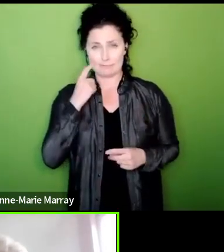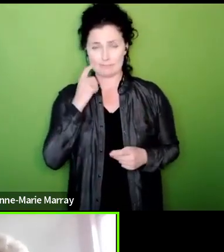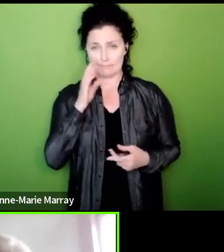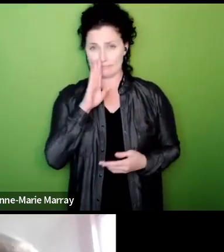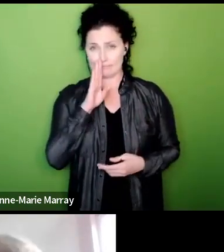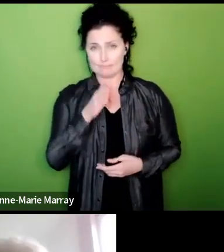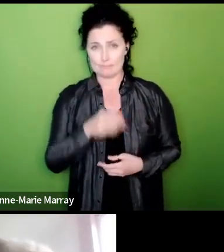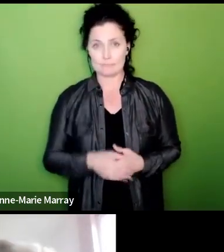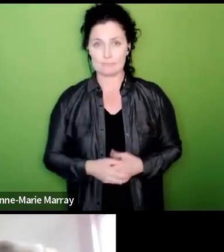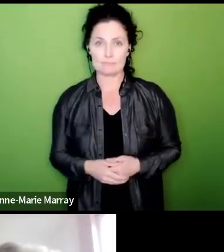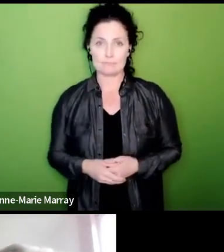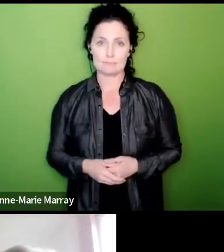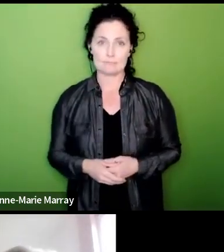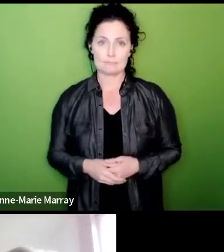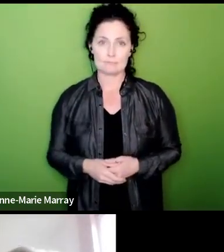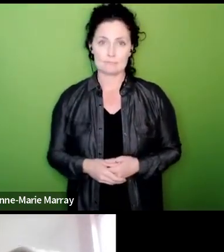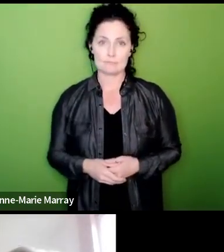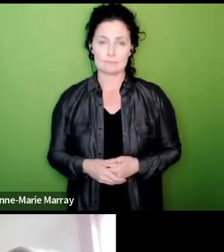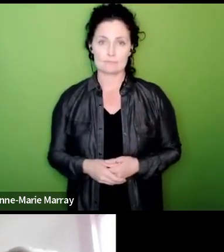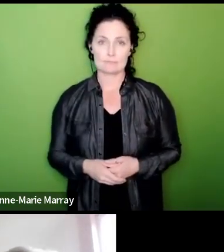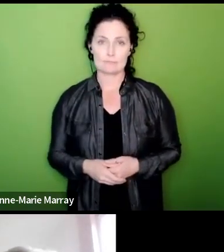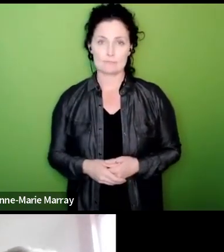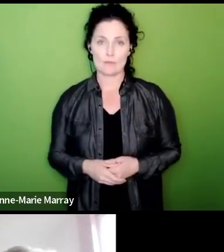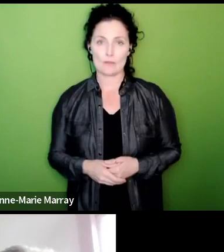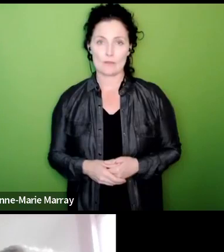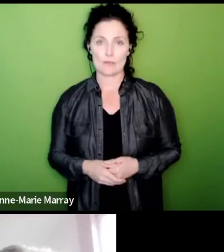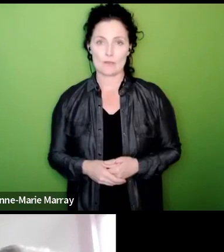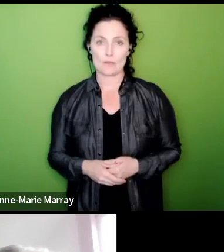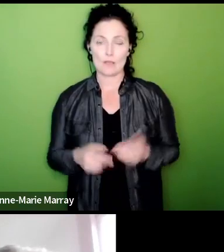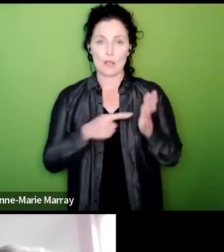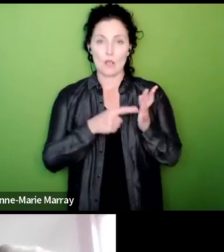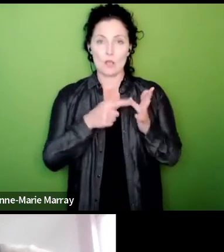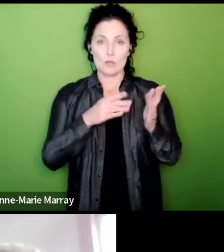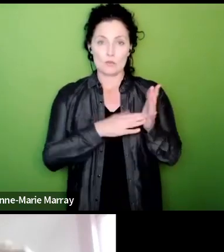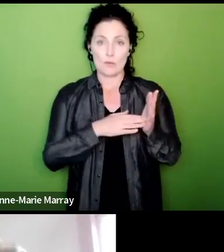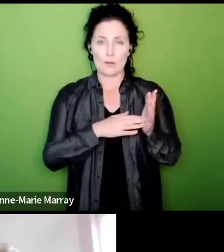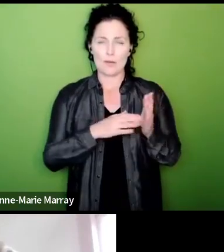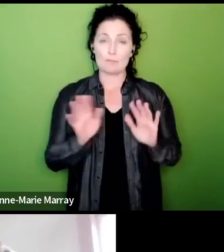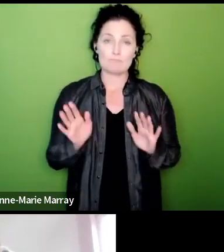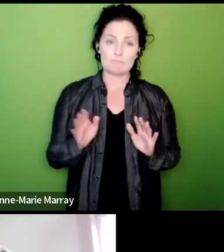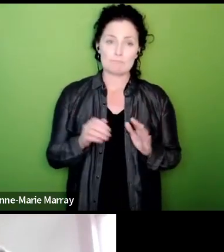okay that's great thank you um Tom Redfern Mark I don't think I'm going to ask you to